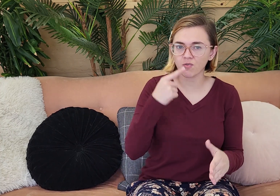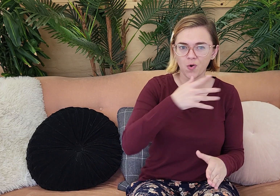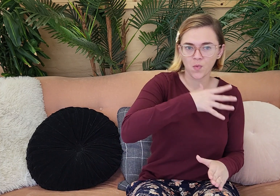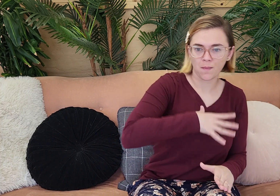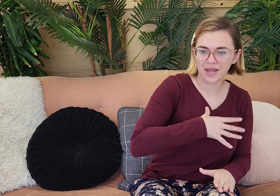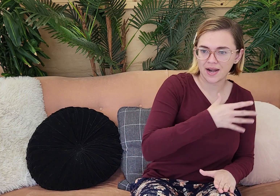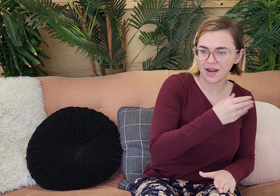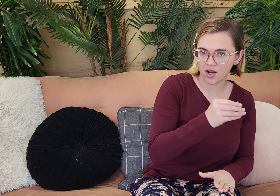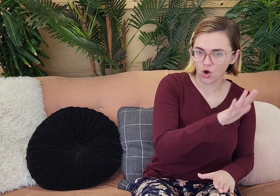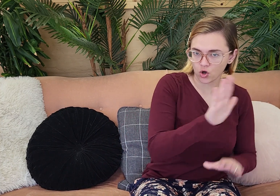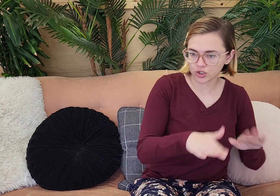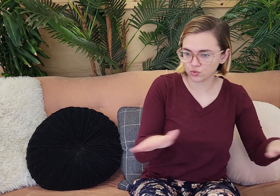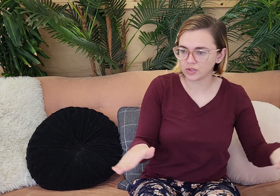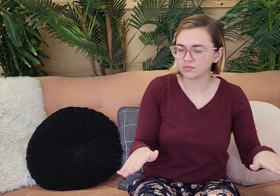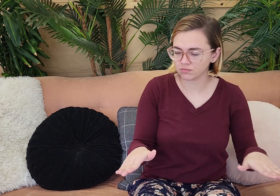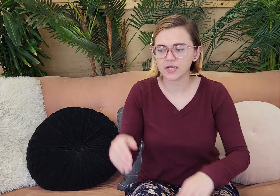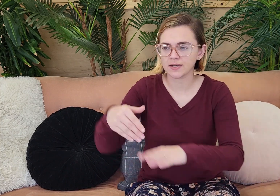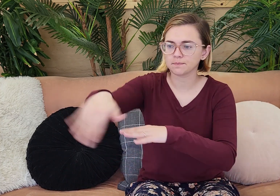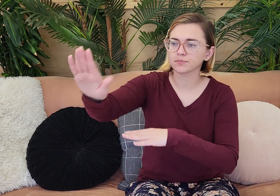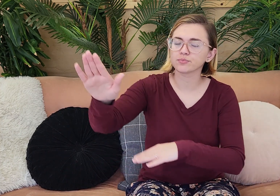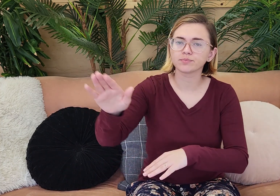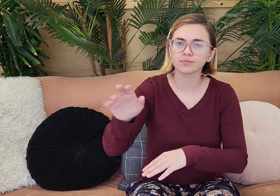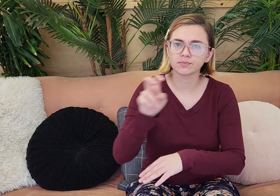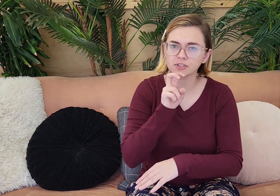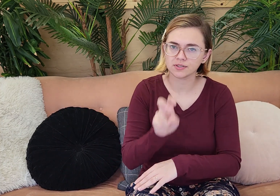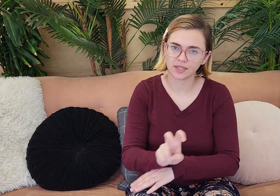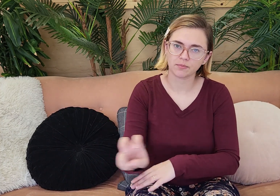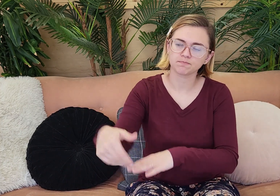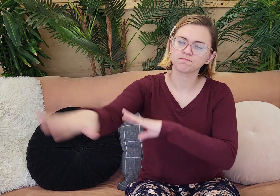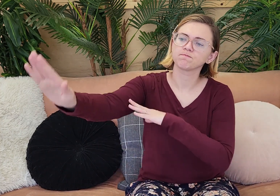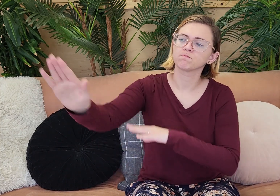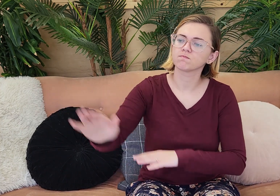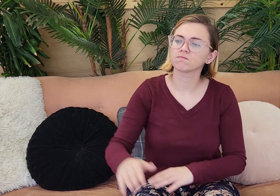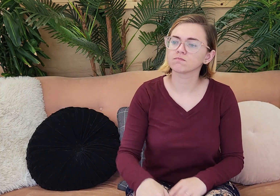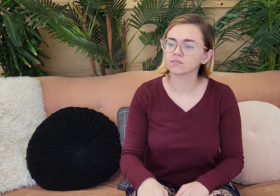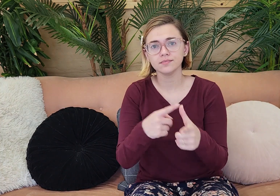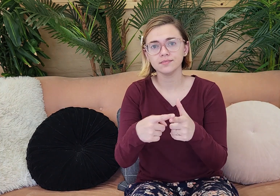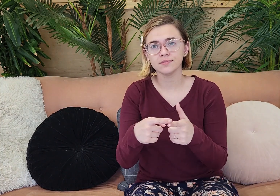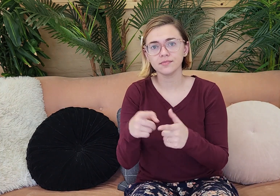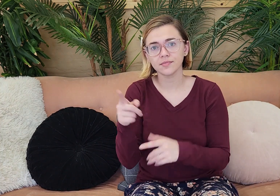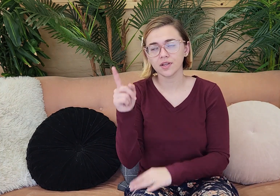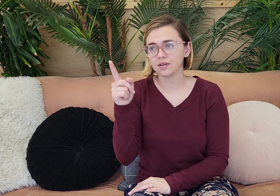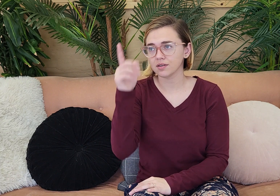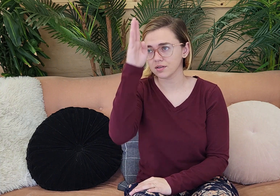enemy of the woman and her children. And he sent away the serpent. Then.